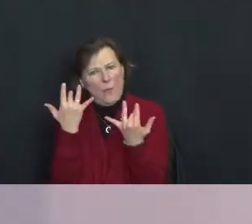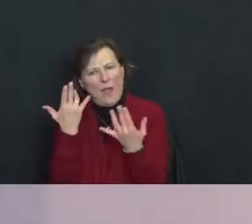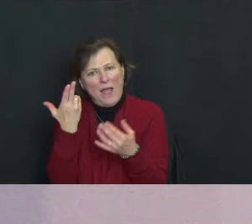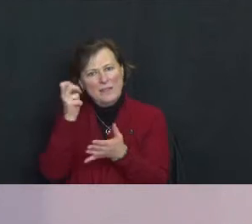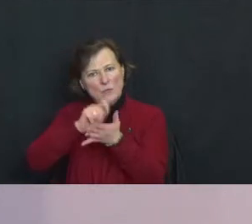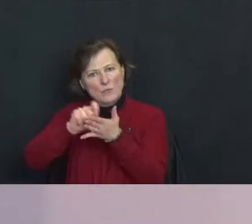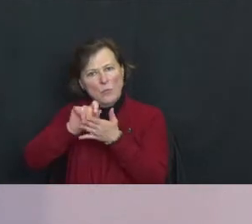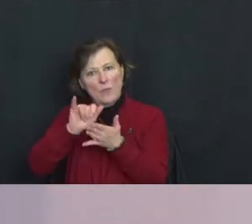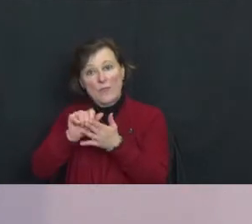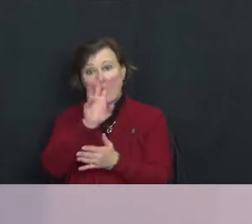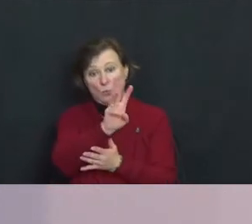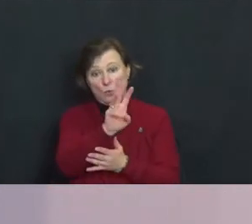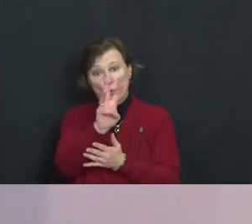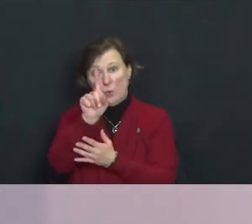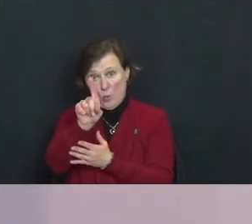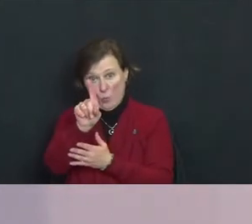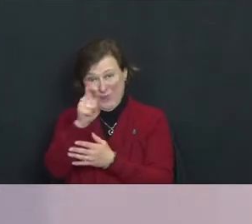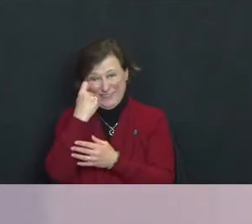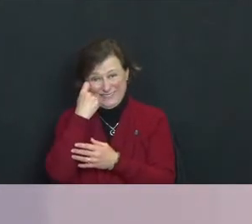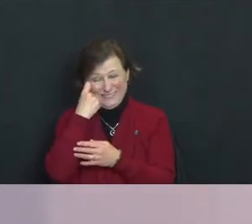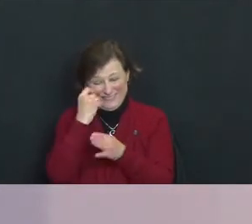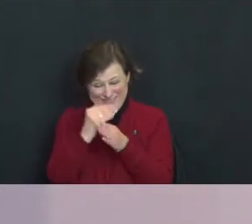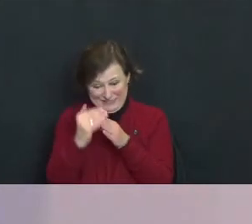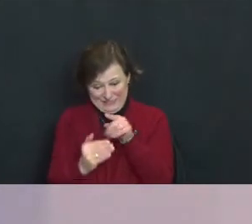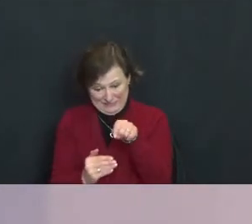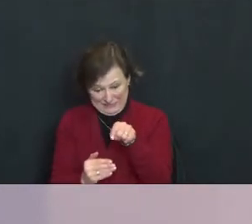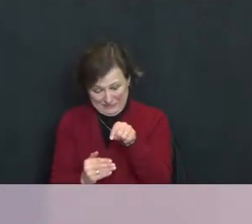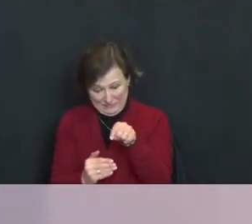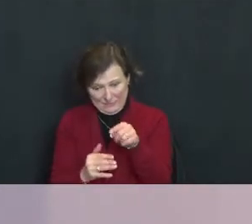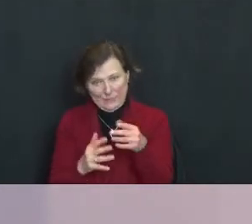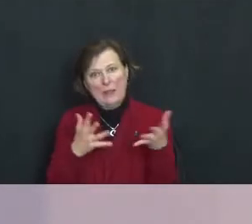World War One had just ended - a lot of carnage there.